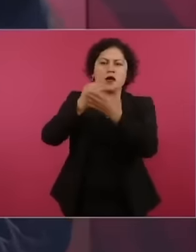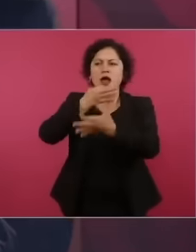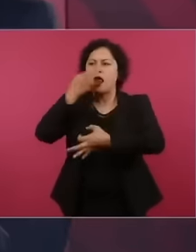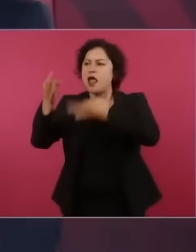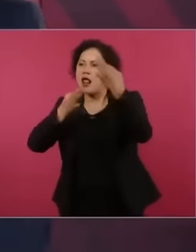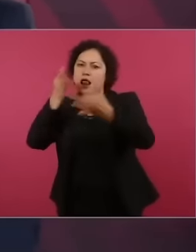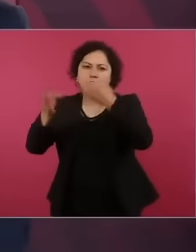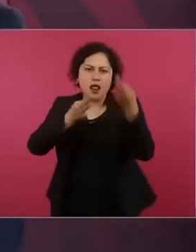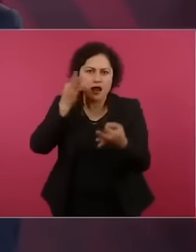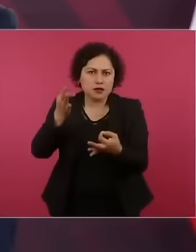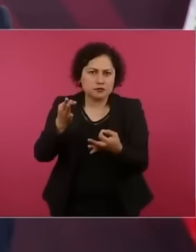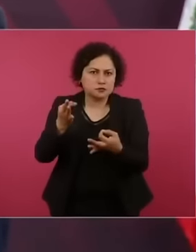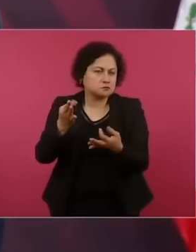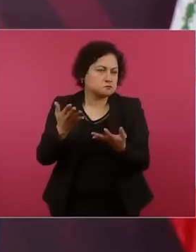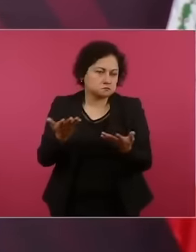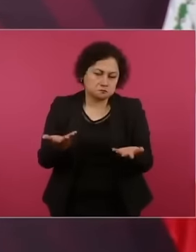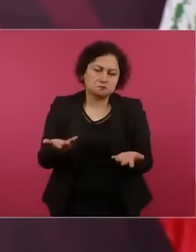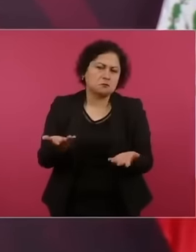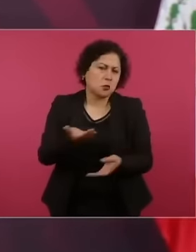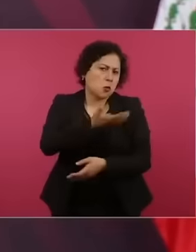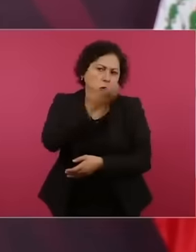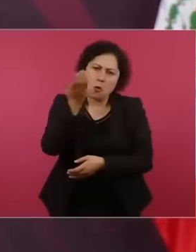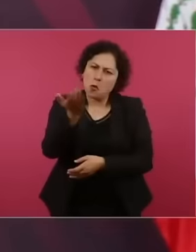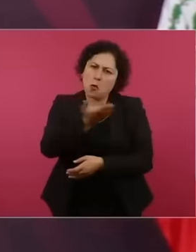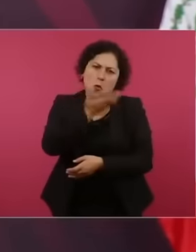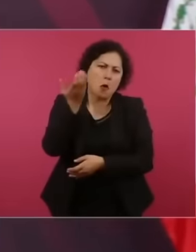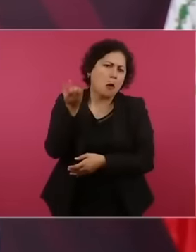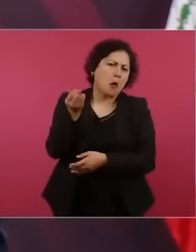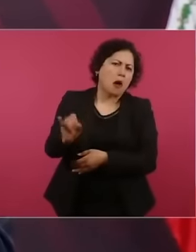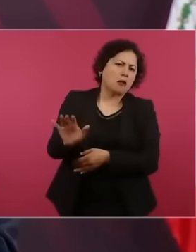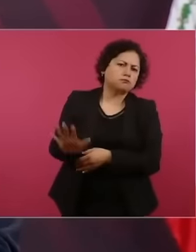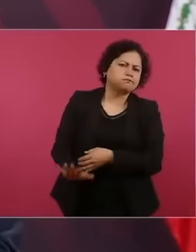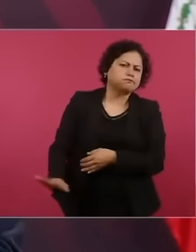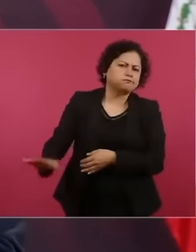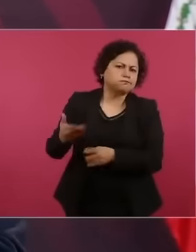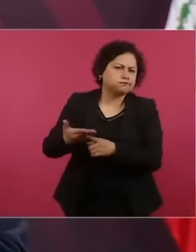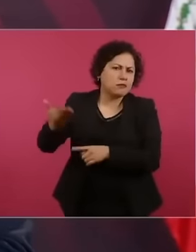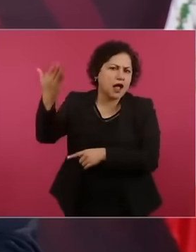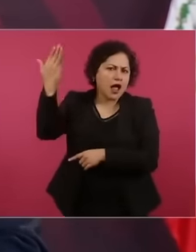and also political and all